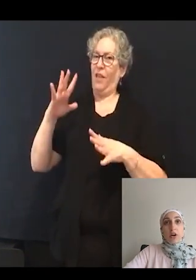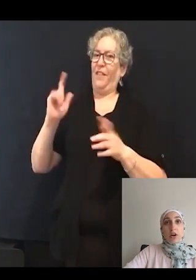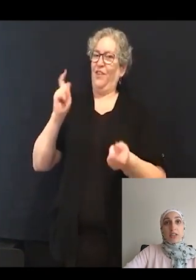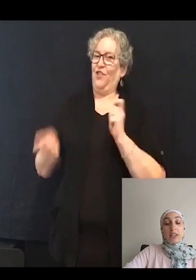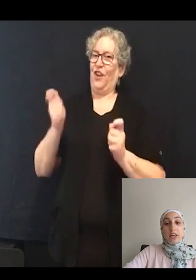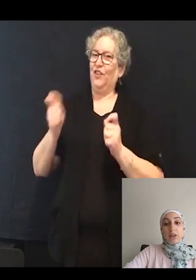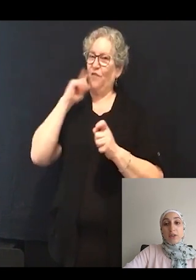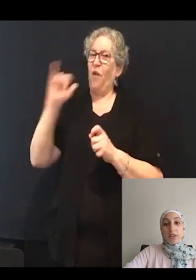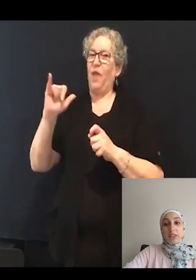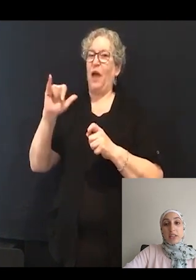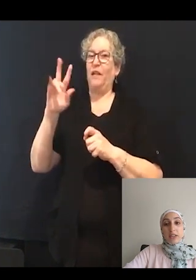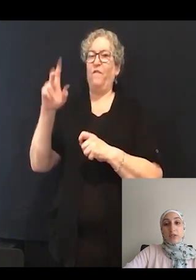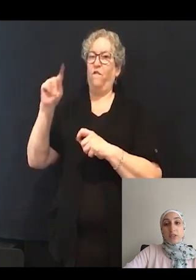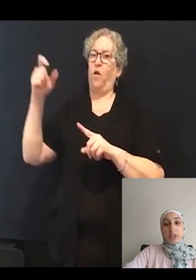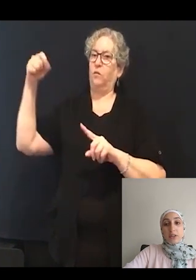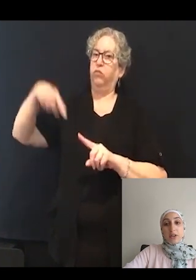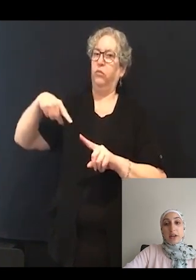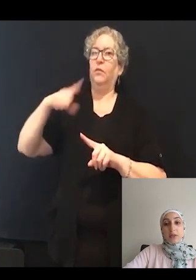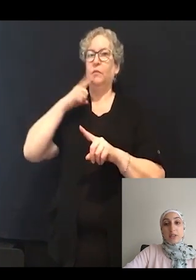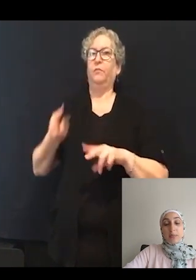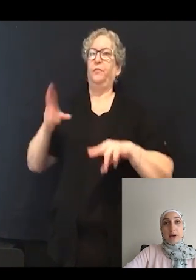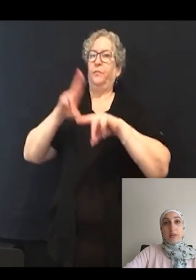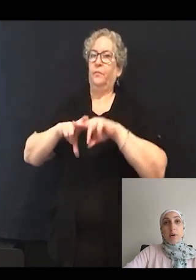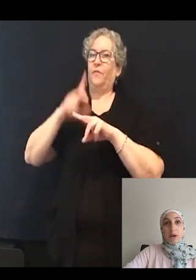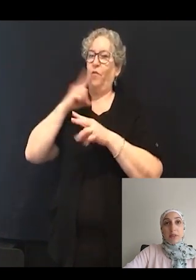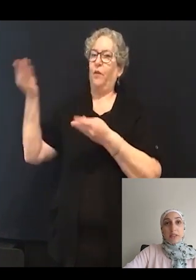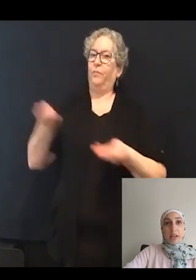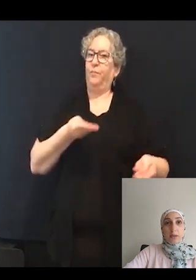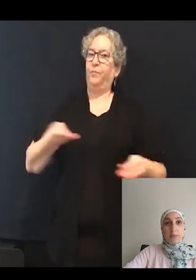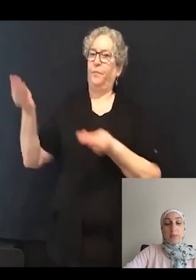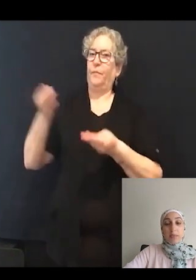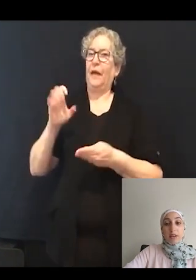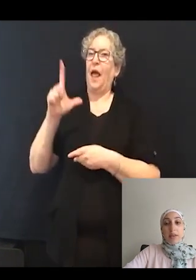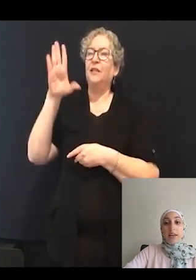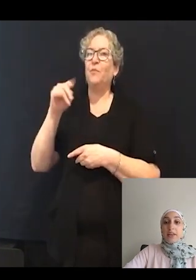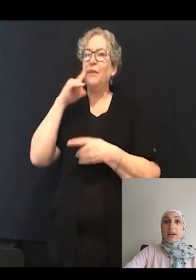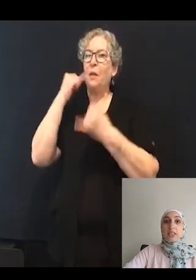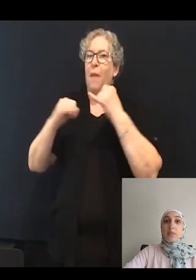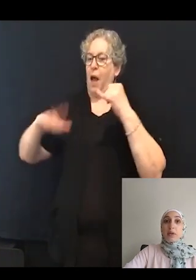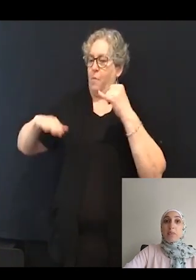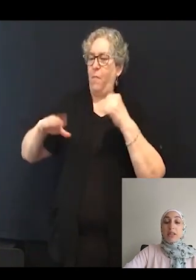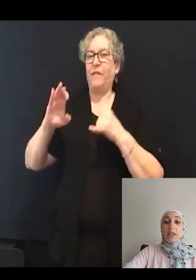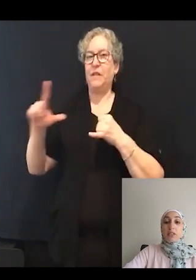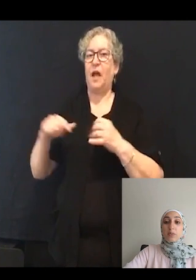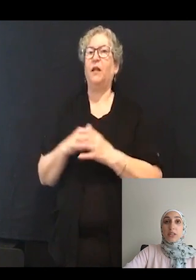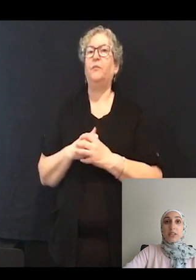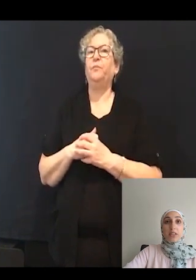causing an increase in intracellular calcium at the bottom of the cell. Calcium then mediates the release